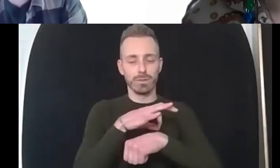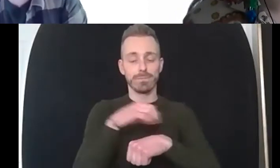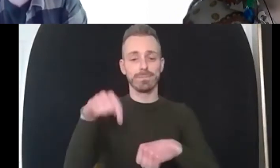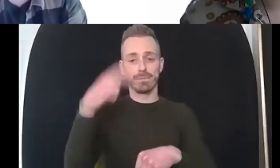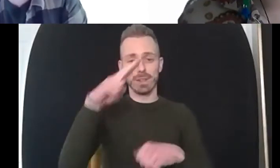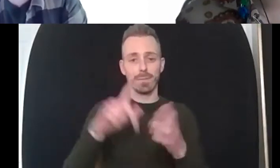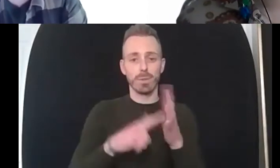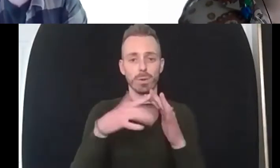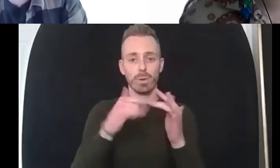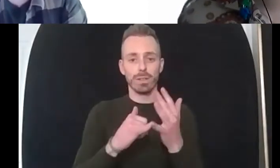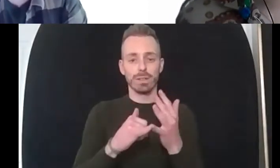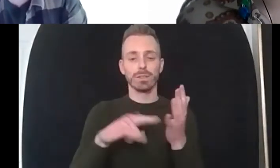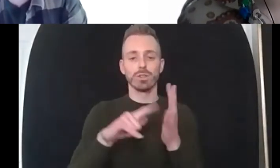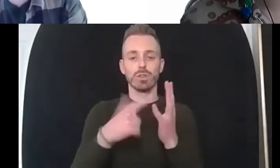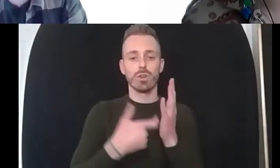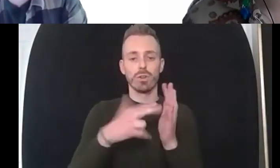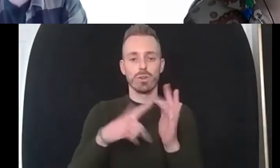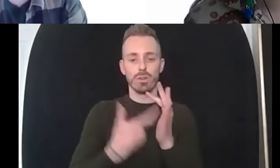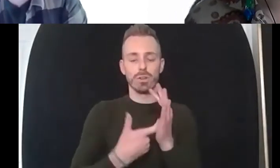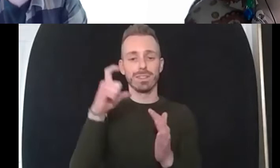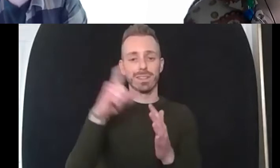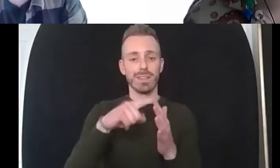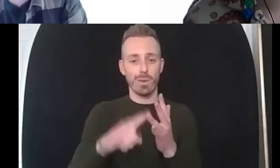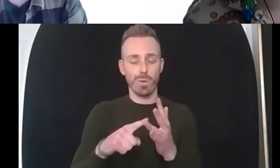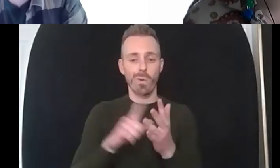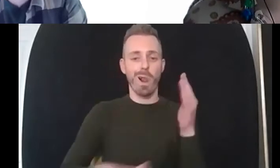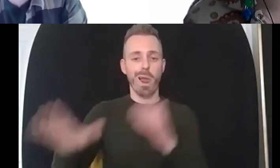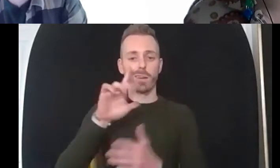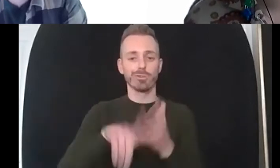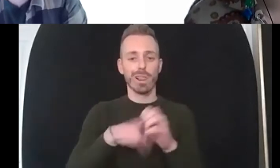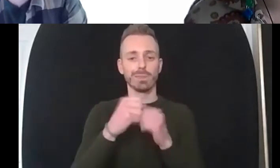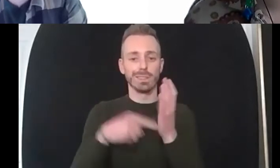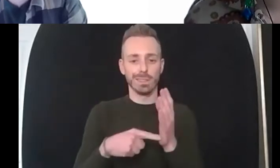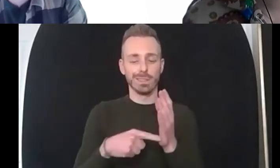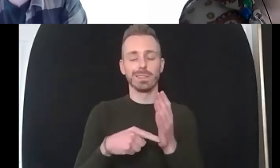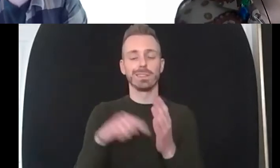chief executive of lancashire lgbt which is a pan-lancashire charity uh it's been in existence